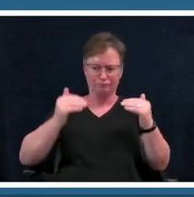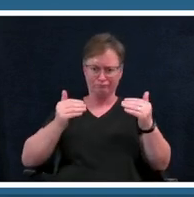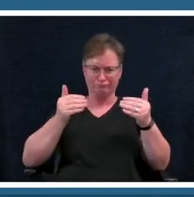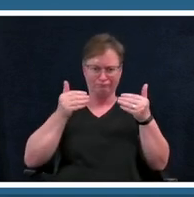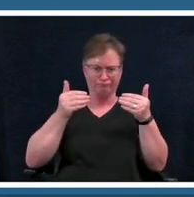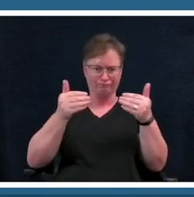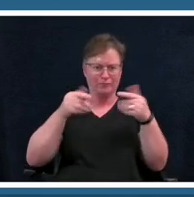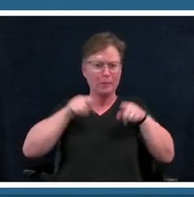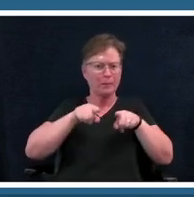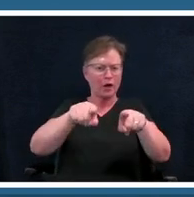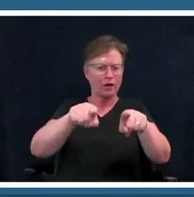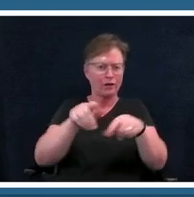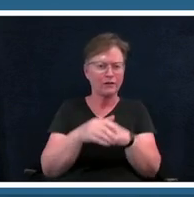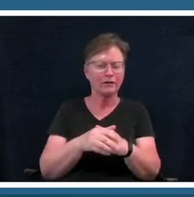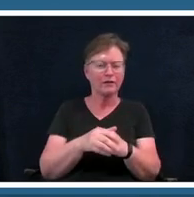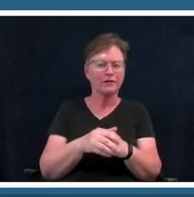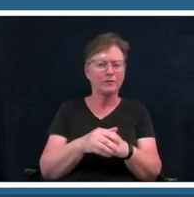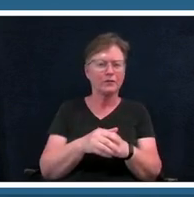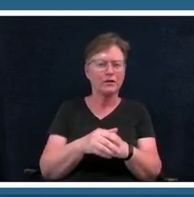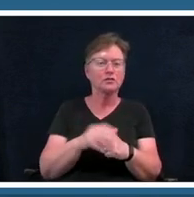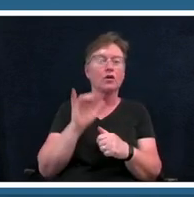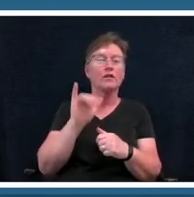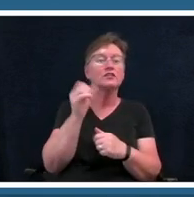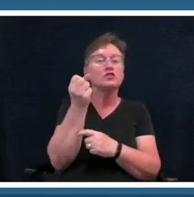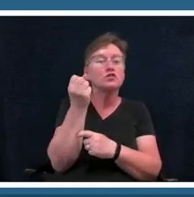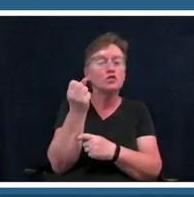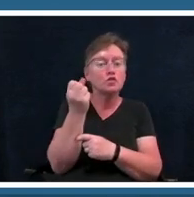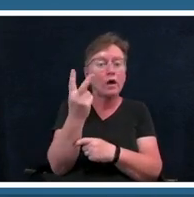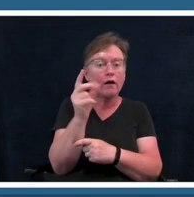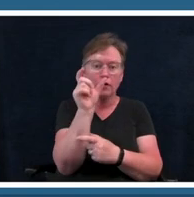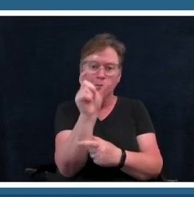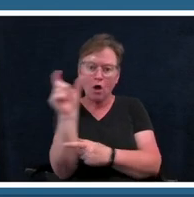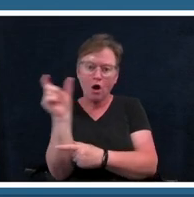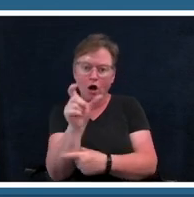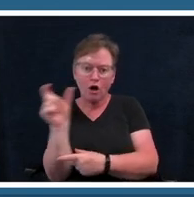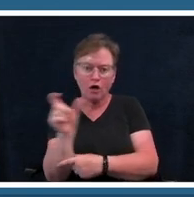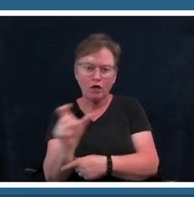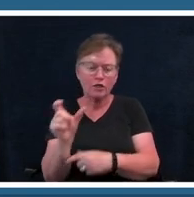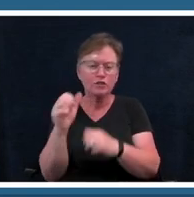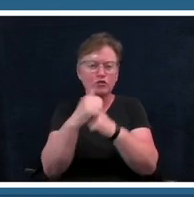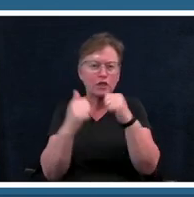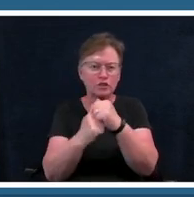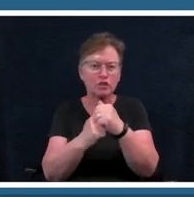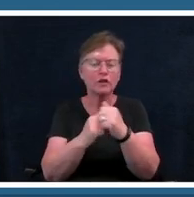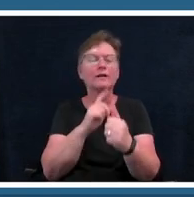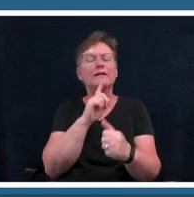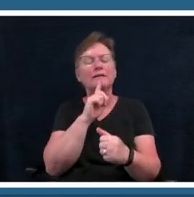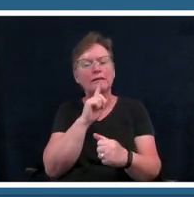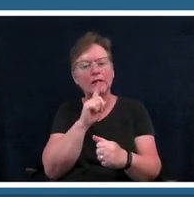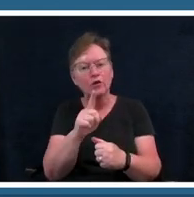this 12 bar structure literally outlines